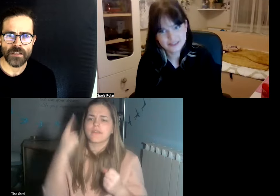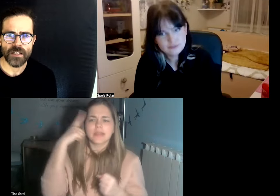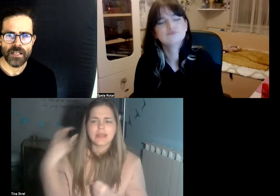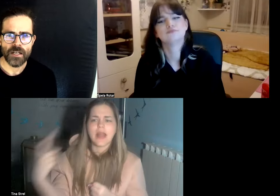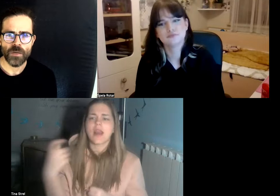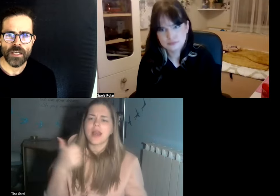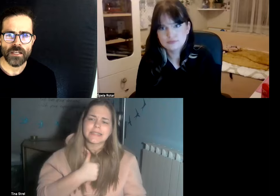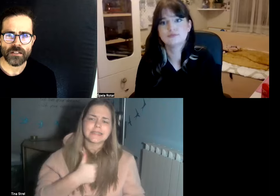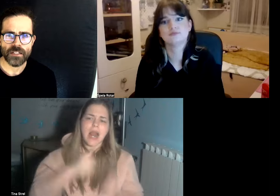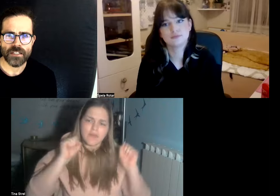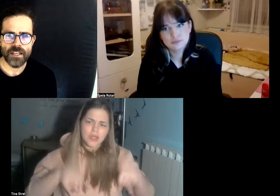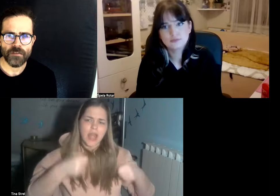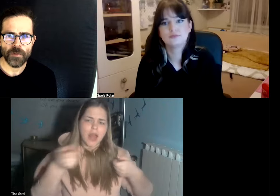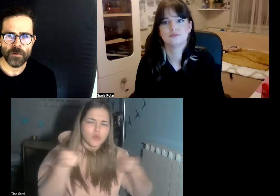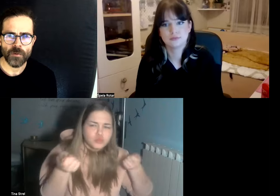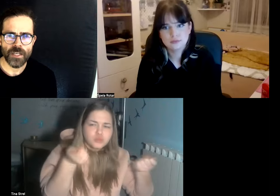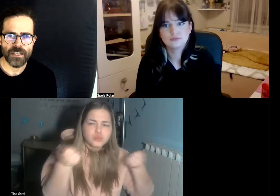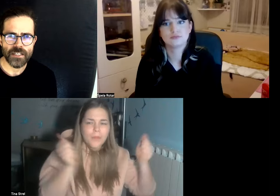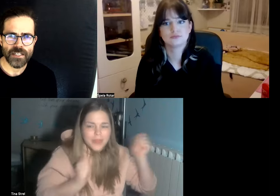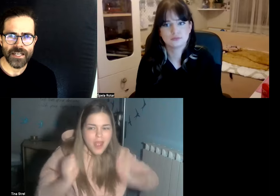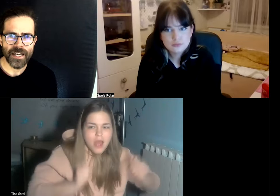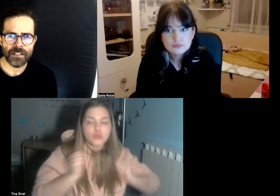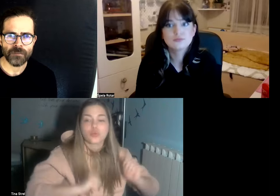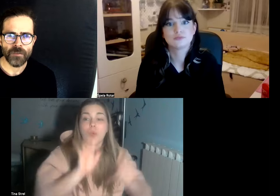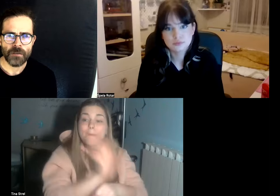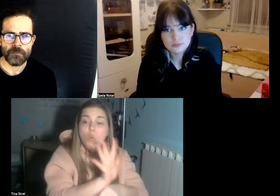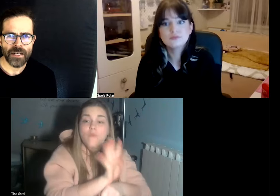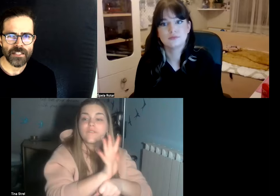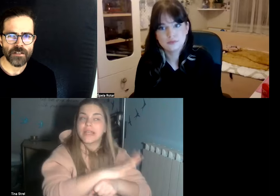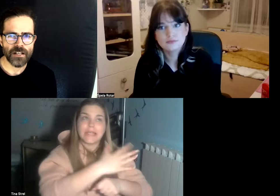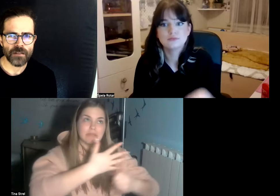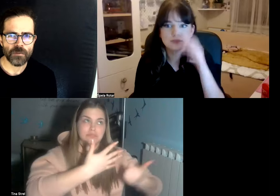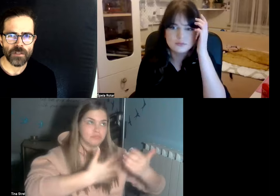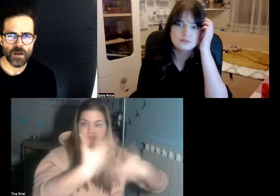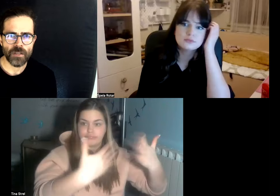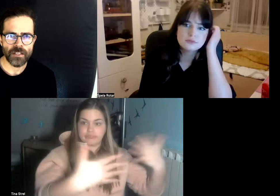but we as deaf people we can manage ourselves when traveling